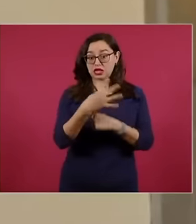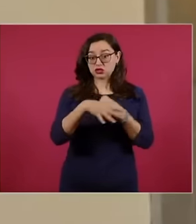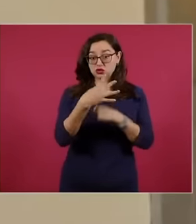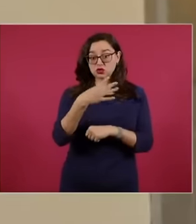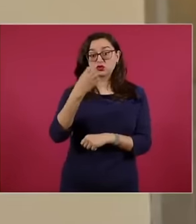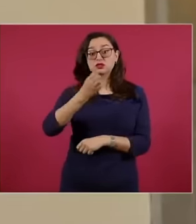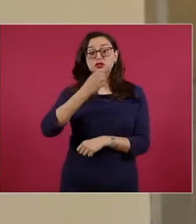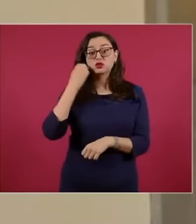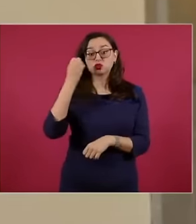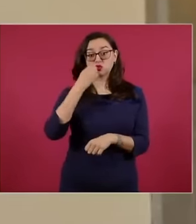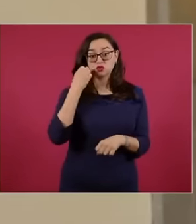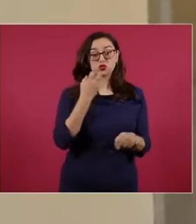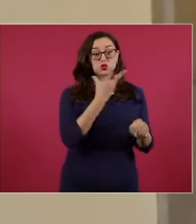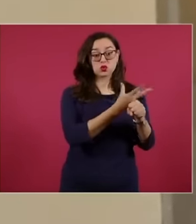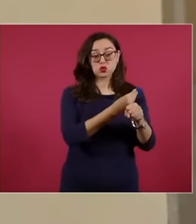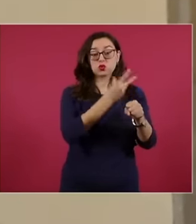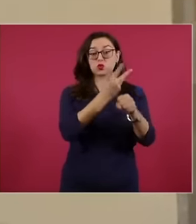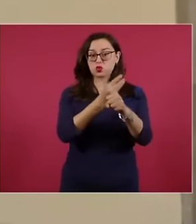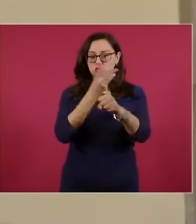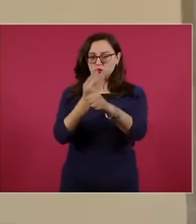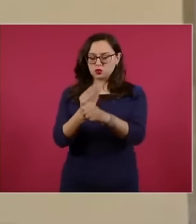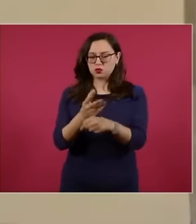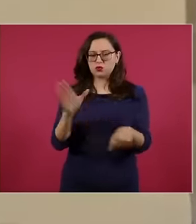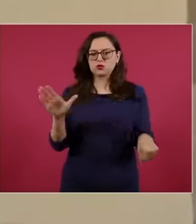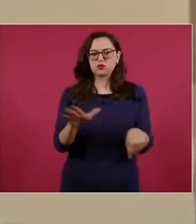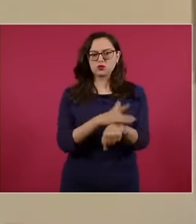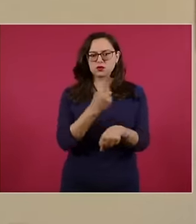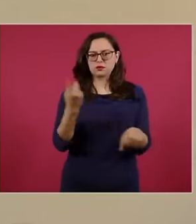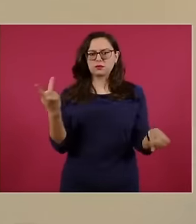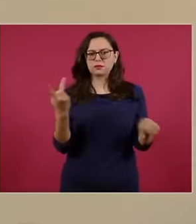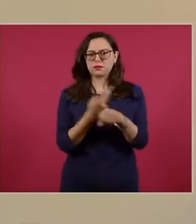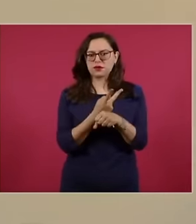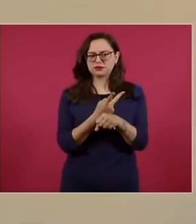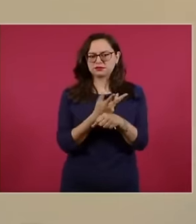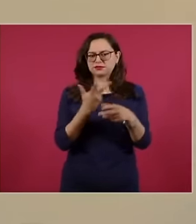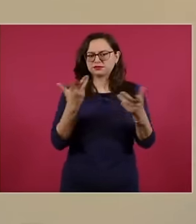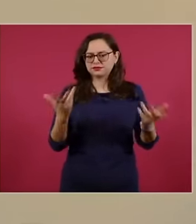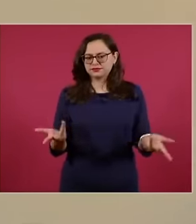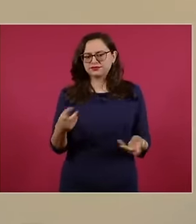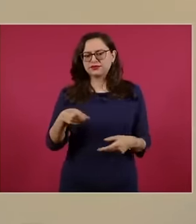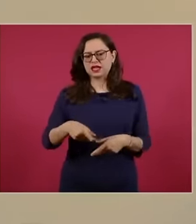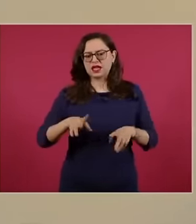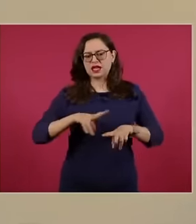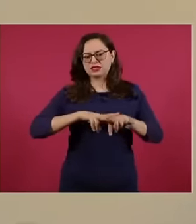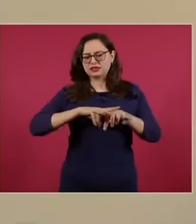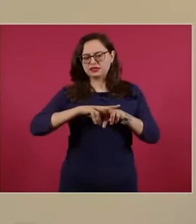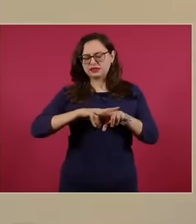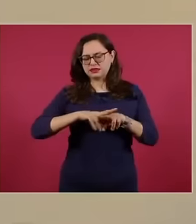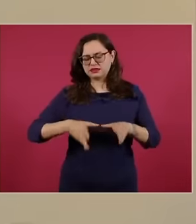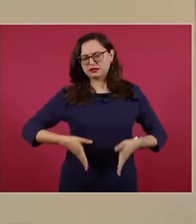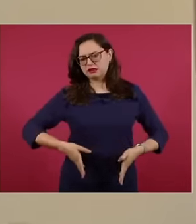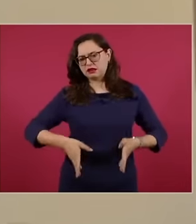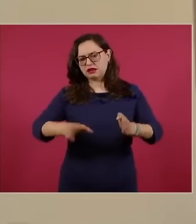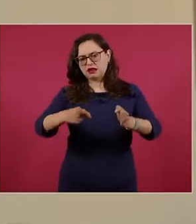Also schools were in a part on the right of way so currently they are not they don't believe